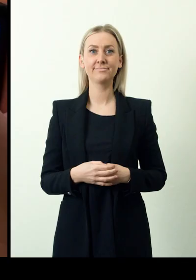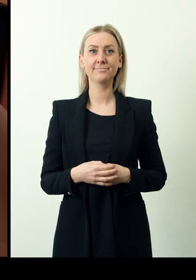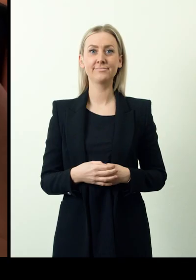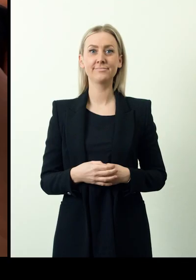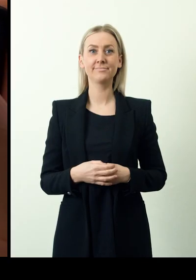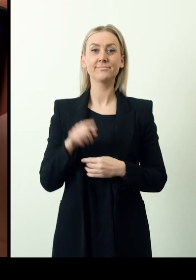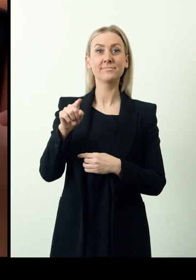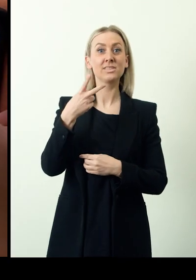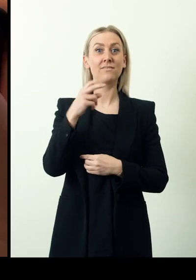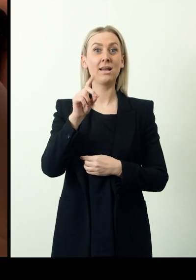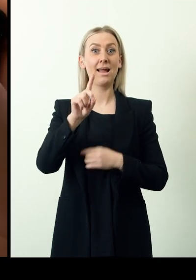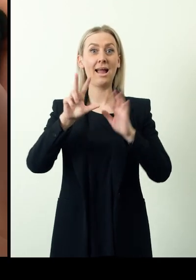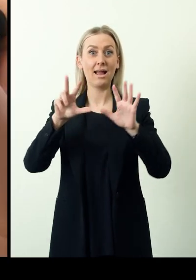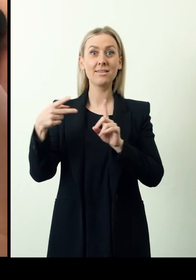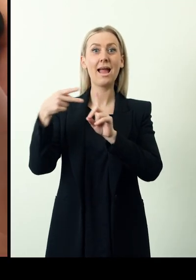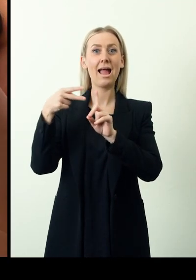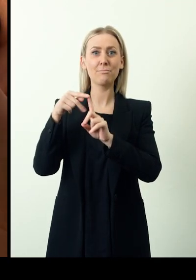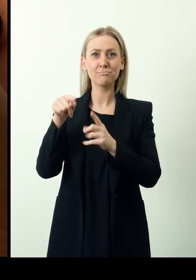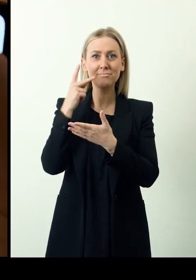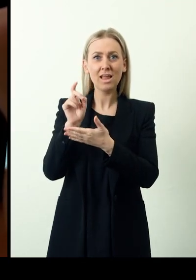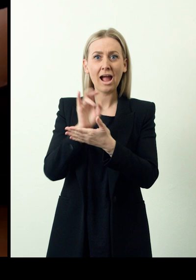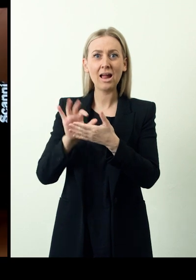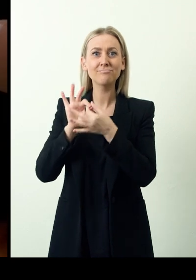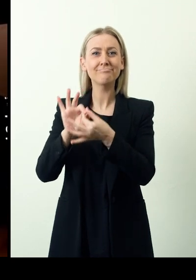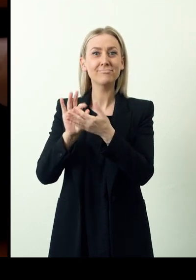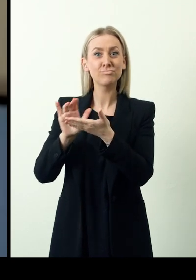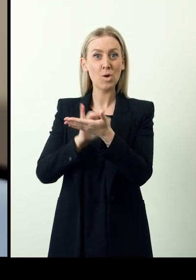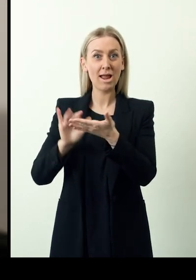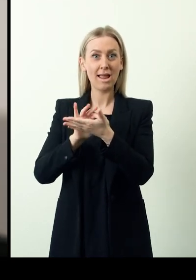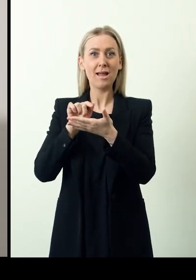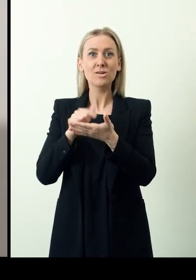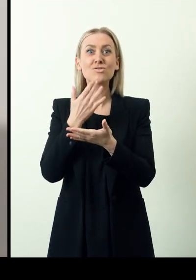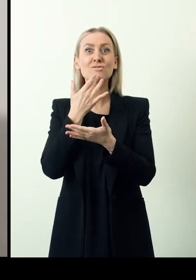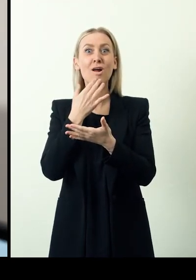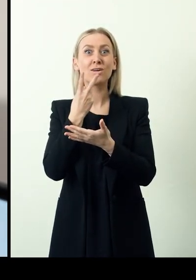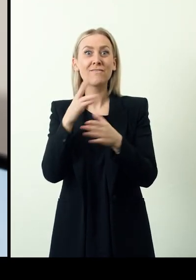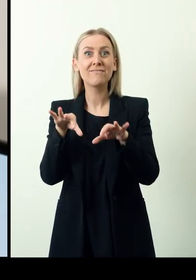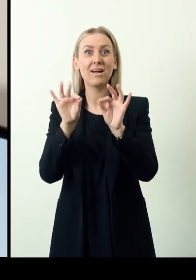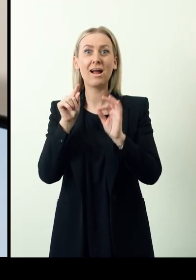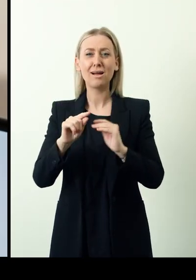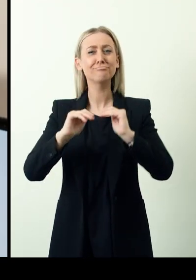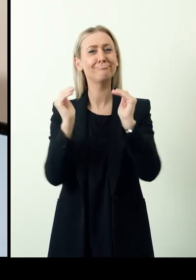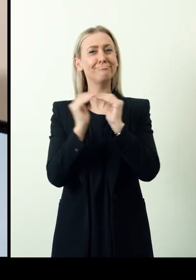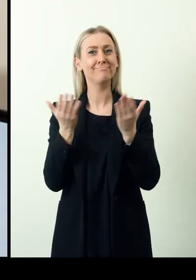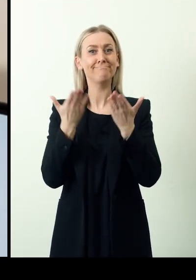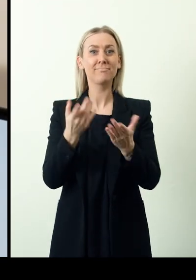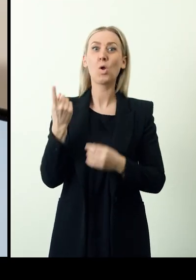Invented in 2018 by the Asociata Alfabetul Scriptor The Scriptor Alphabet is the first universal color